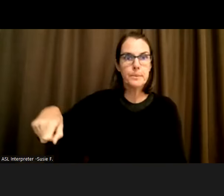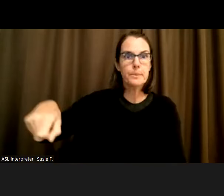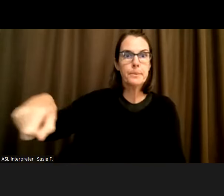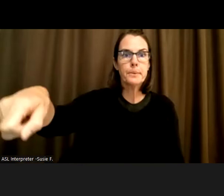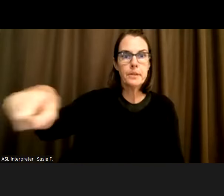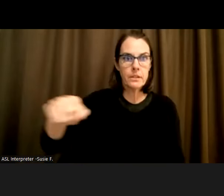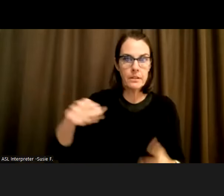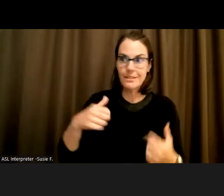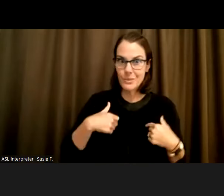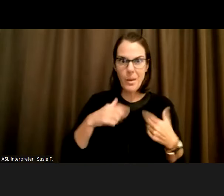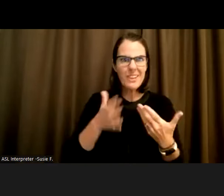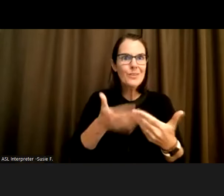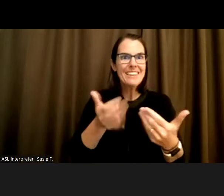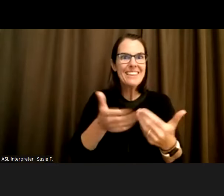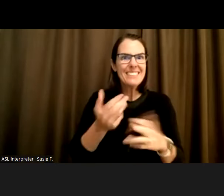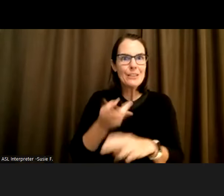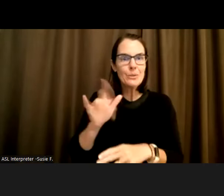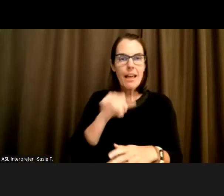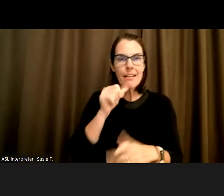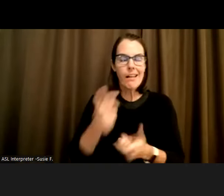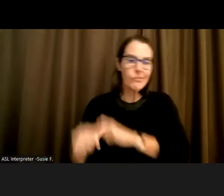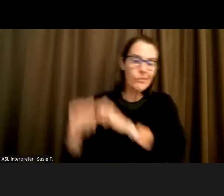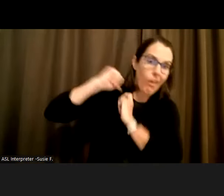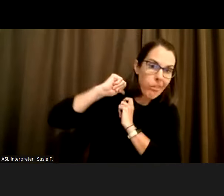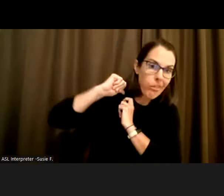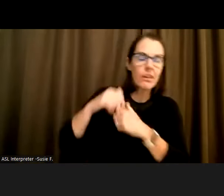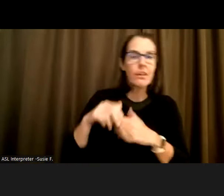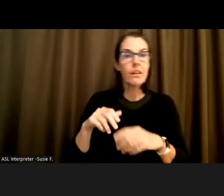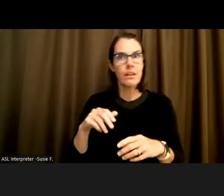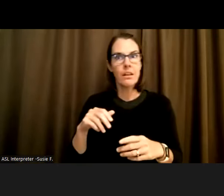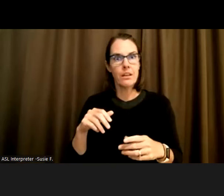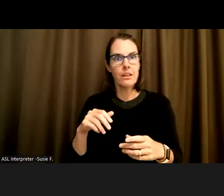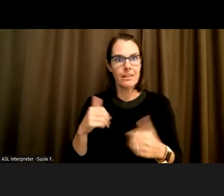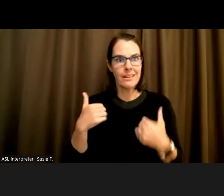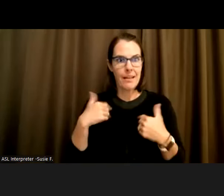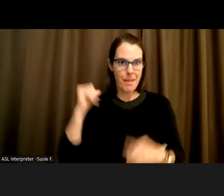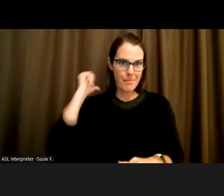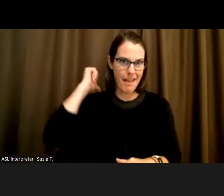Take that rather than like having to hold it over, you know, and and have my my back be out of